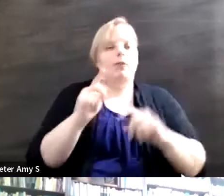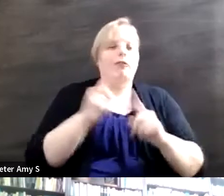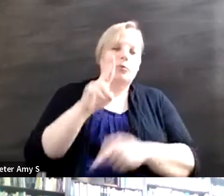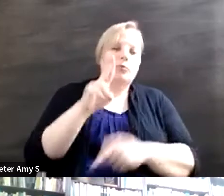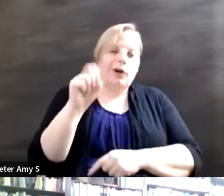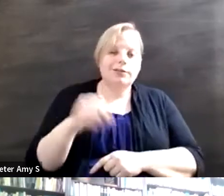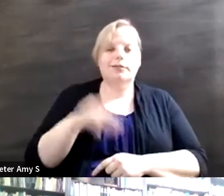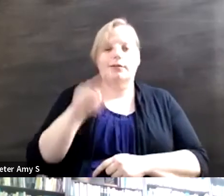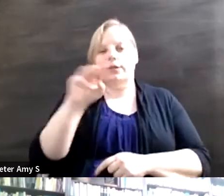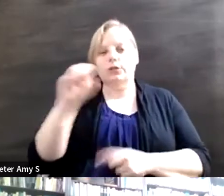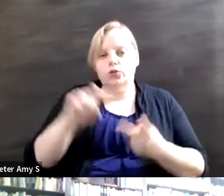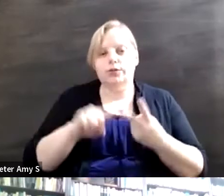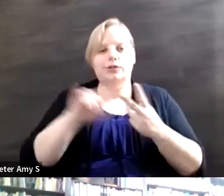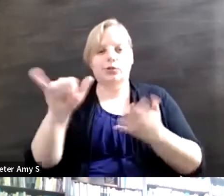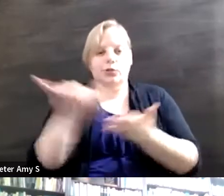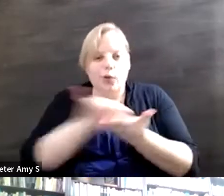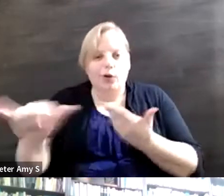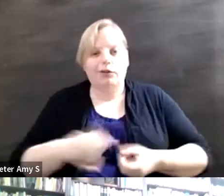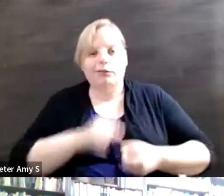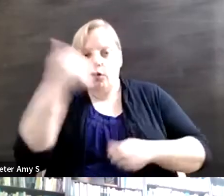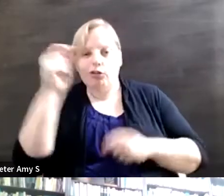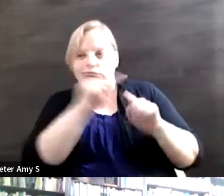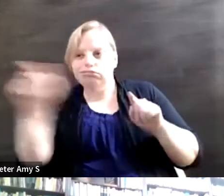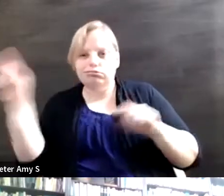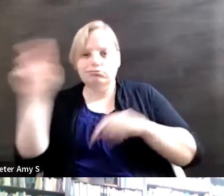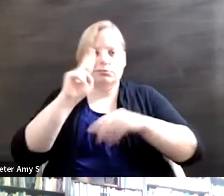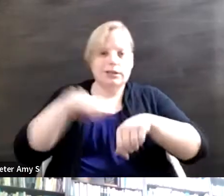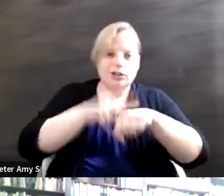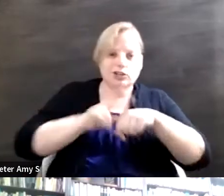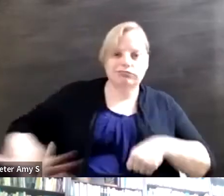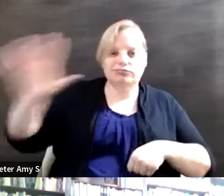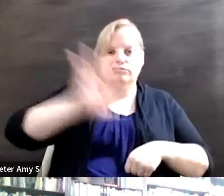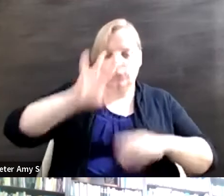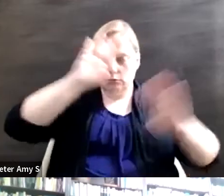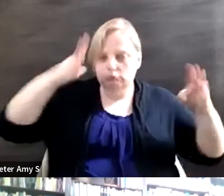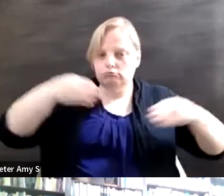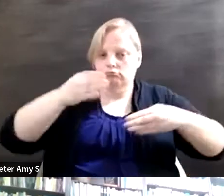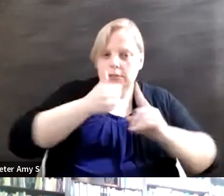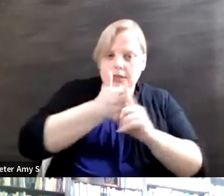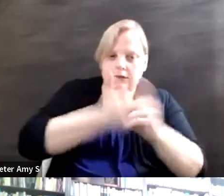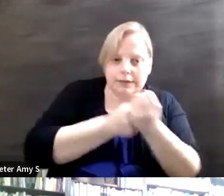nationwide--are working on self-advocacy supported decision making, gaining their voices